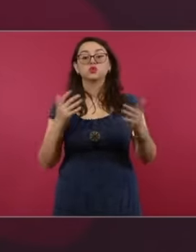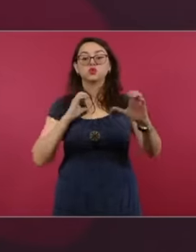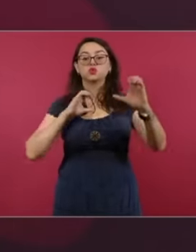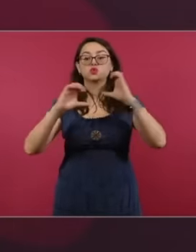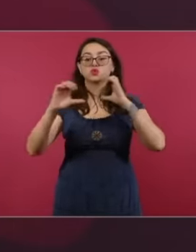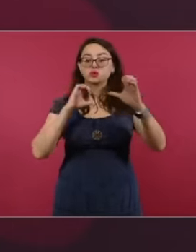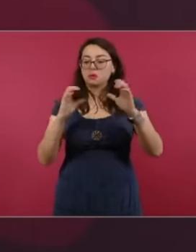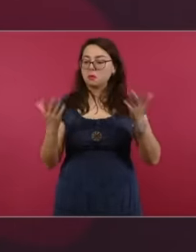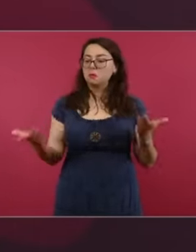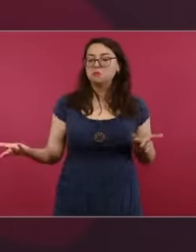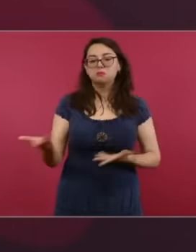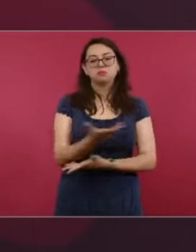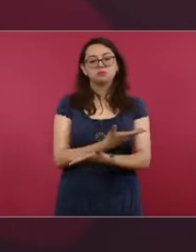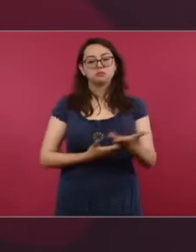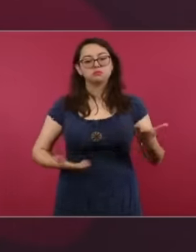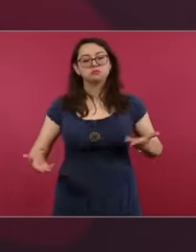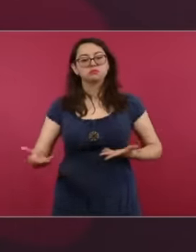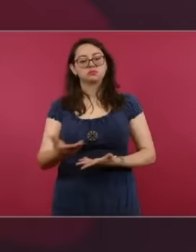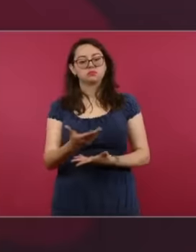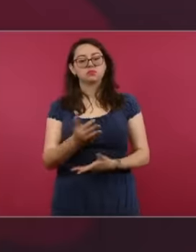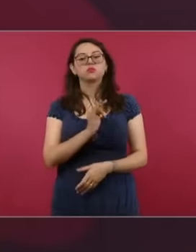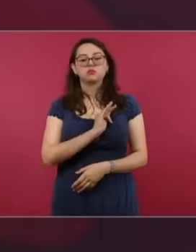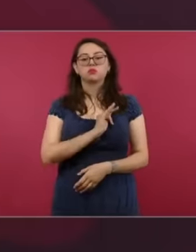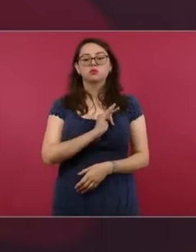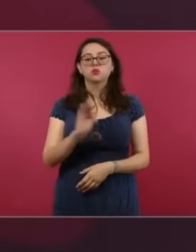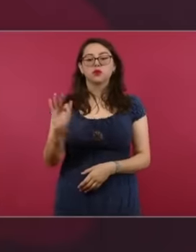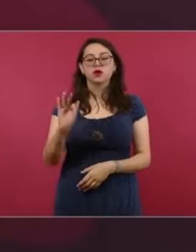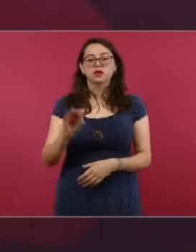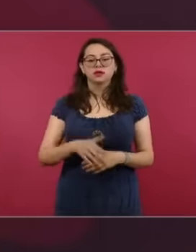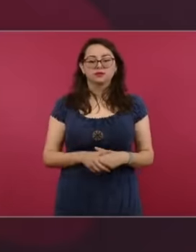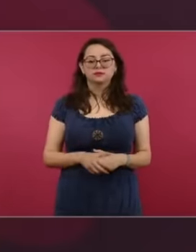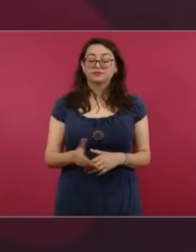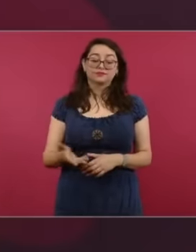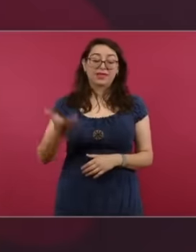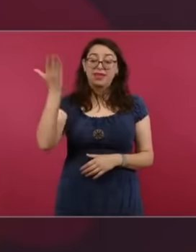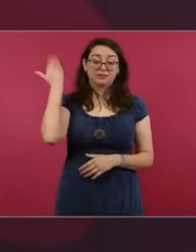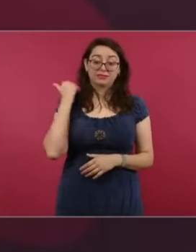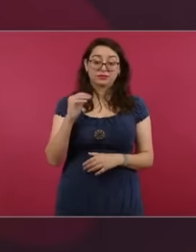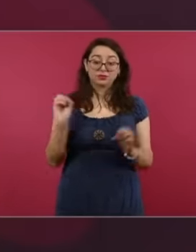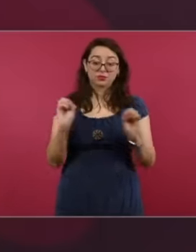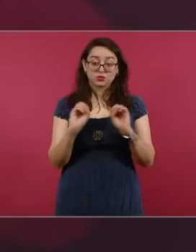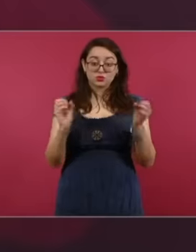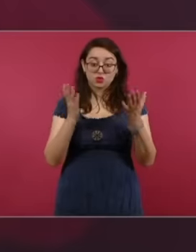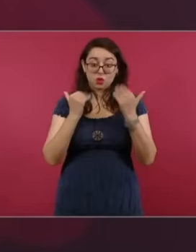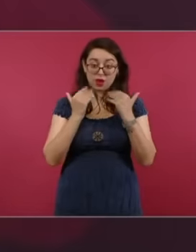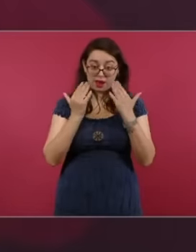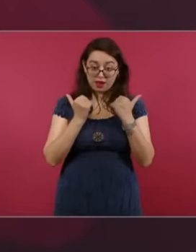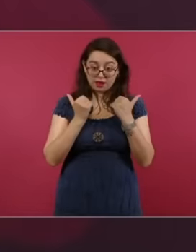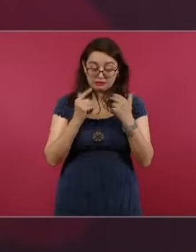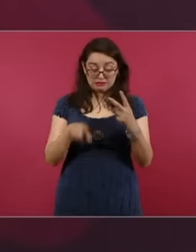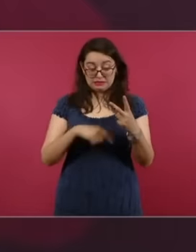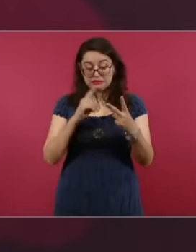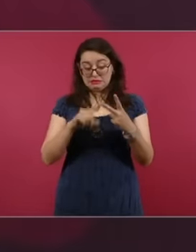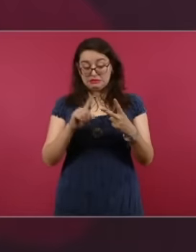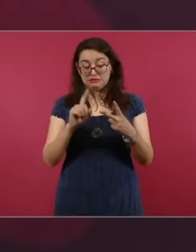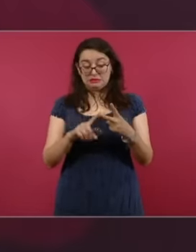and forth is a circular dialogue that did not exist and also social networks